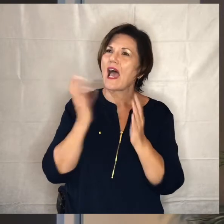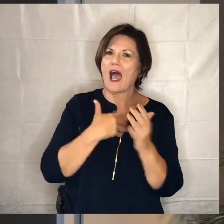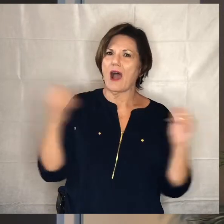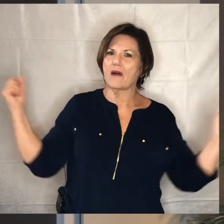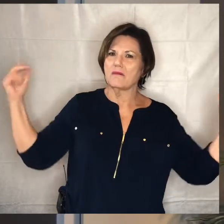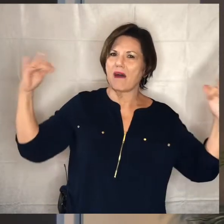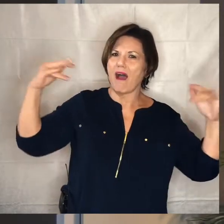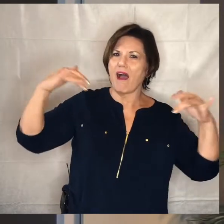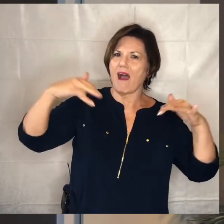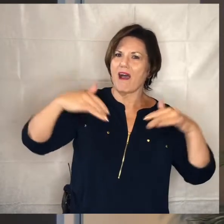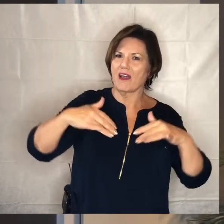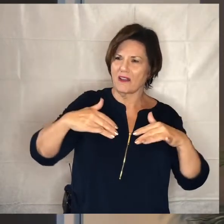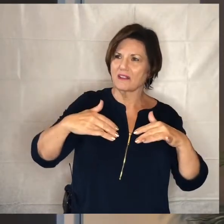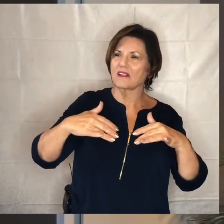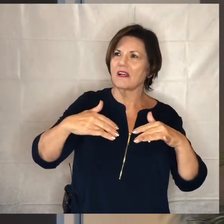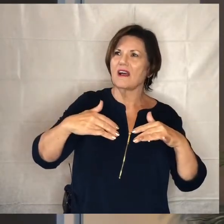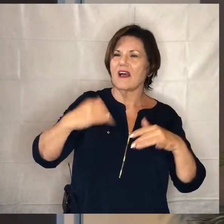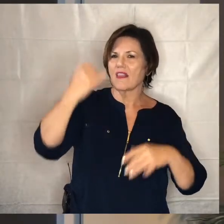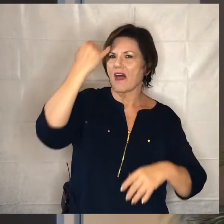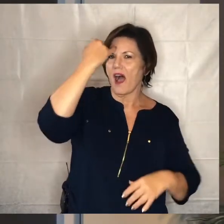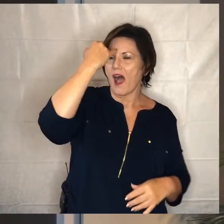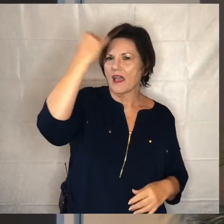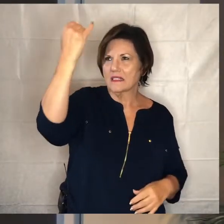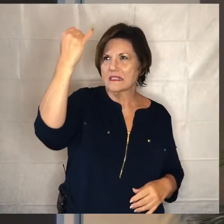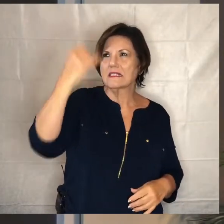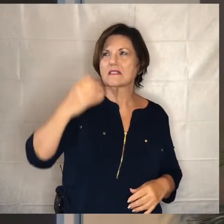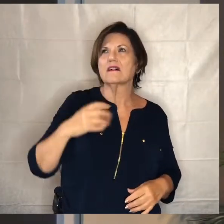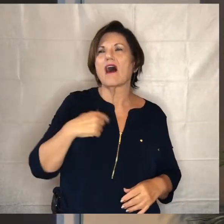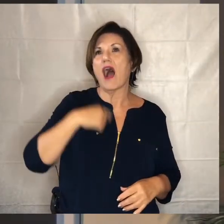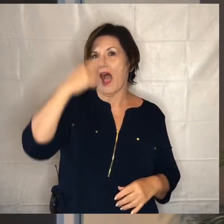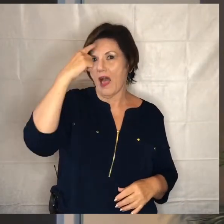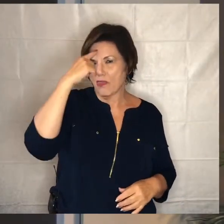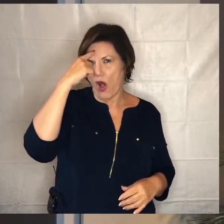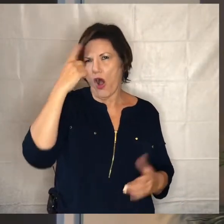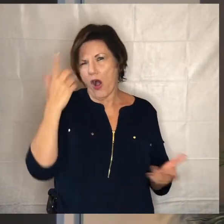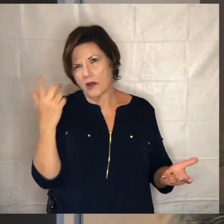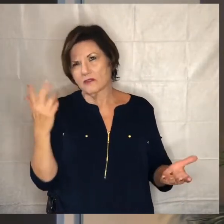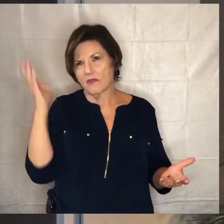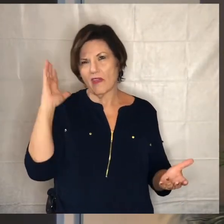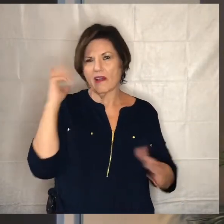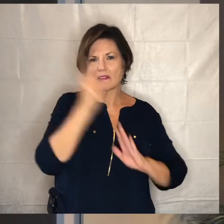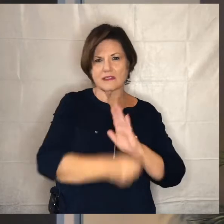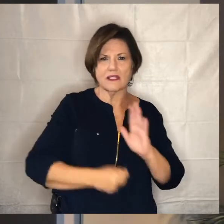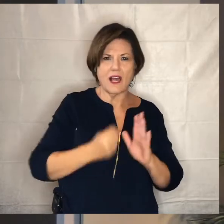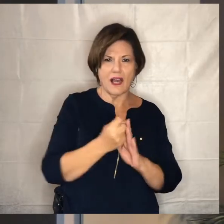of centered around the idea of i thought at the time and it still has kind of uh through all these years has